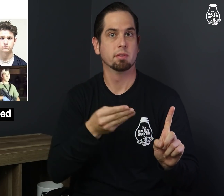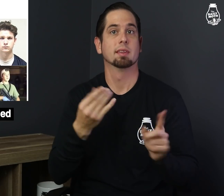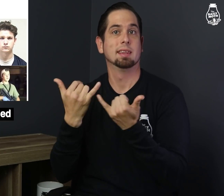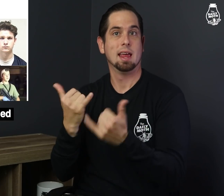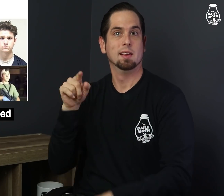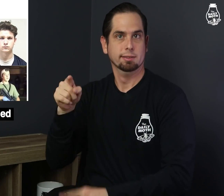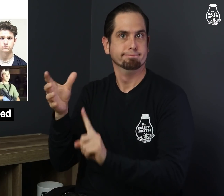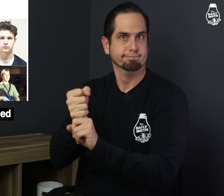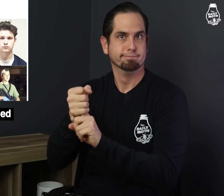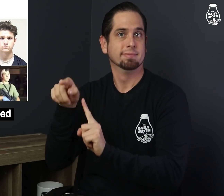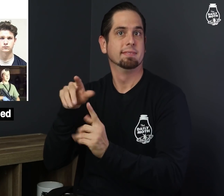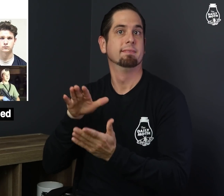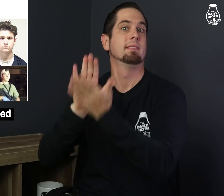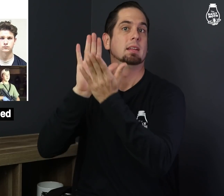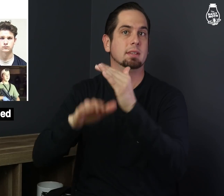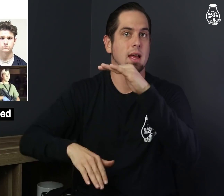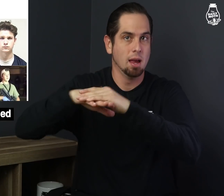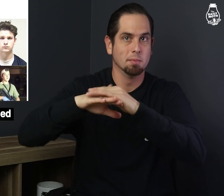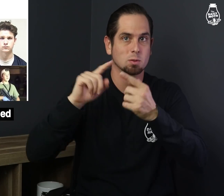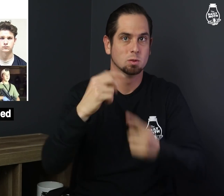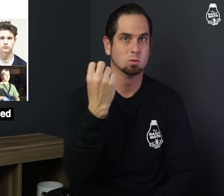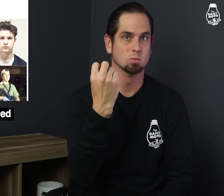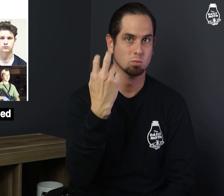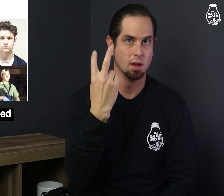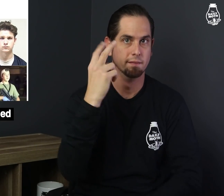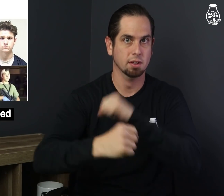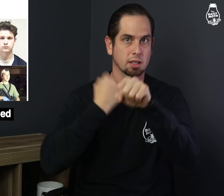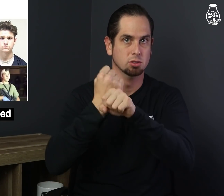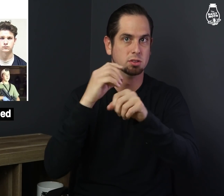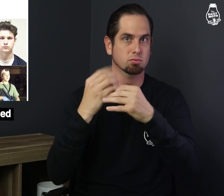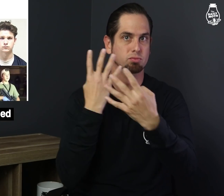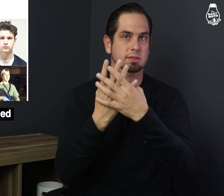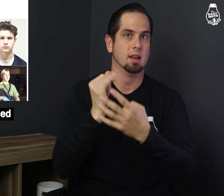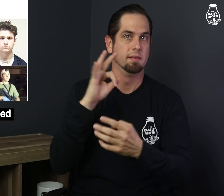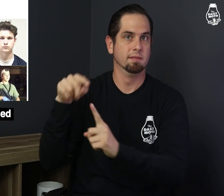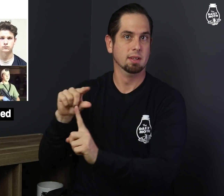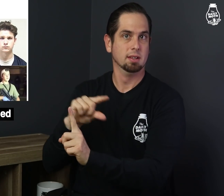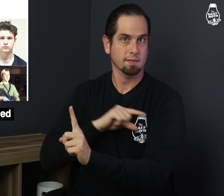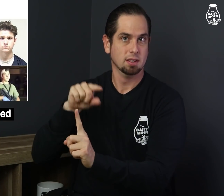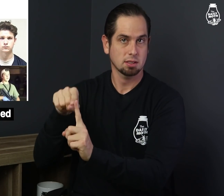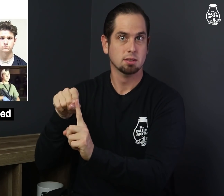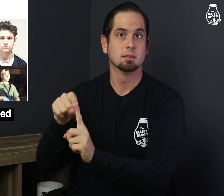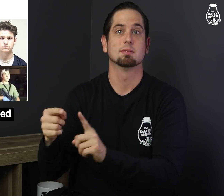Black now faces up to 12 years in prison if convicted.